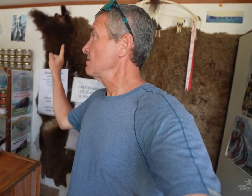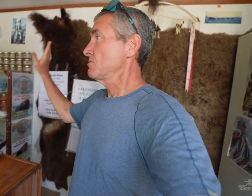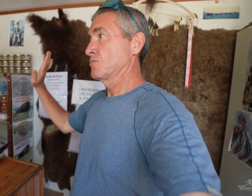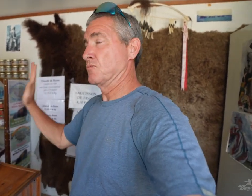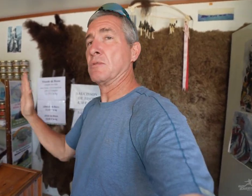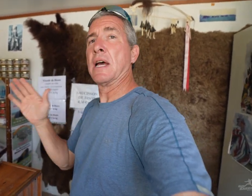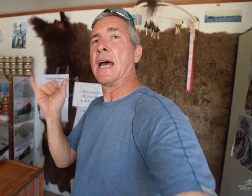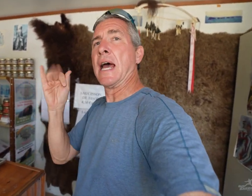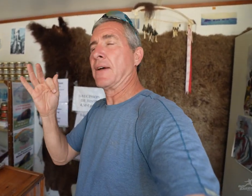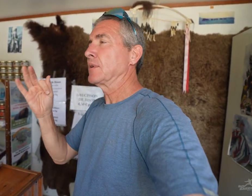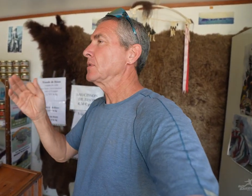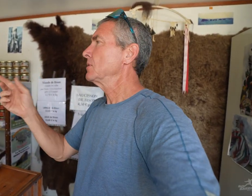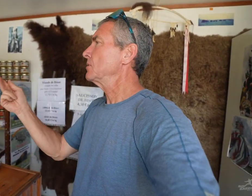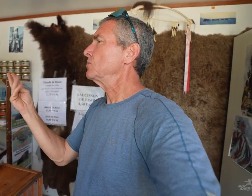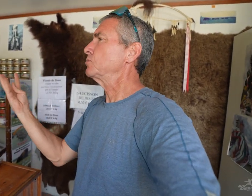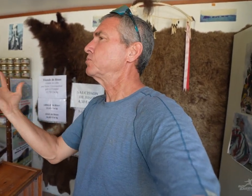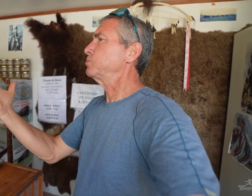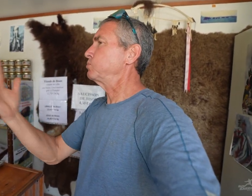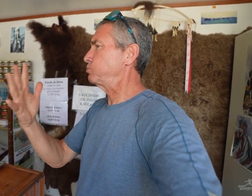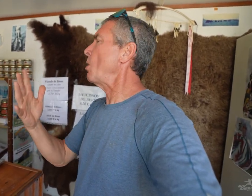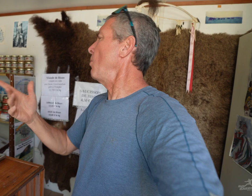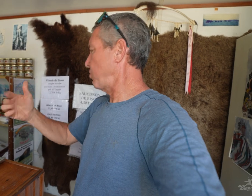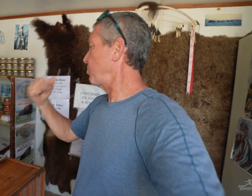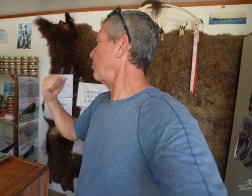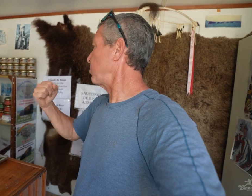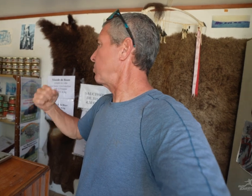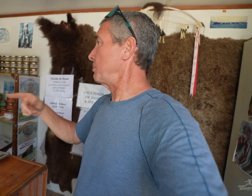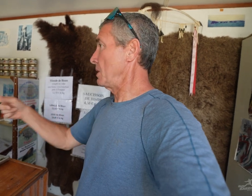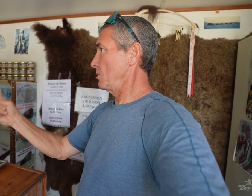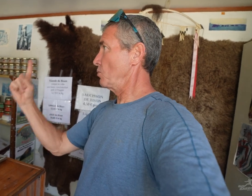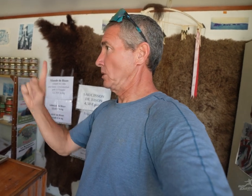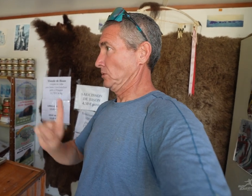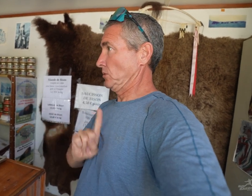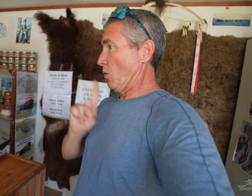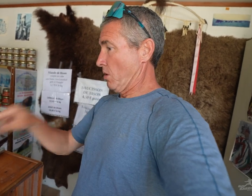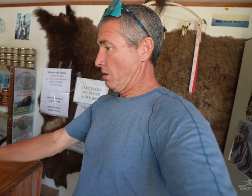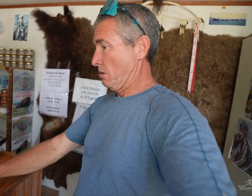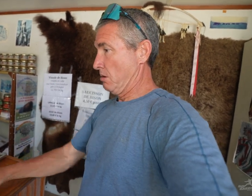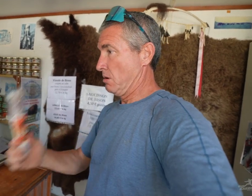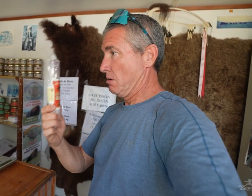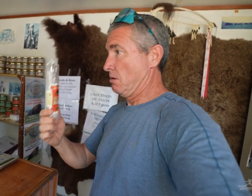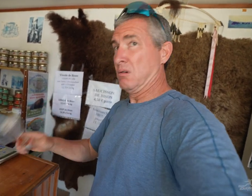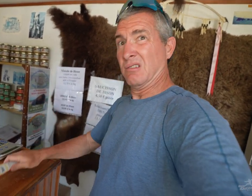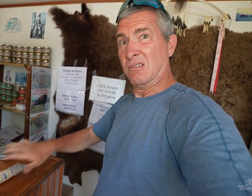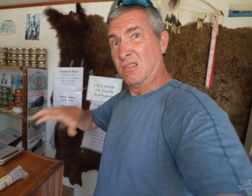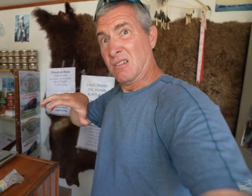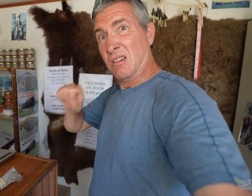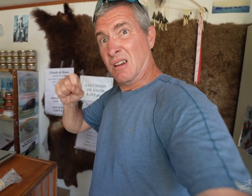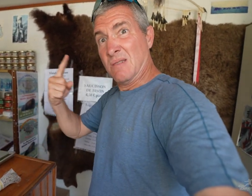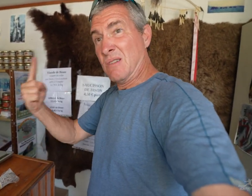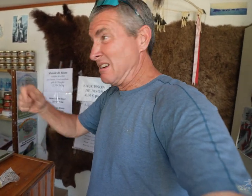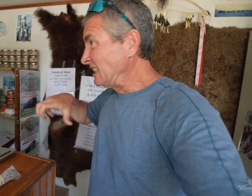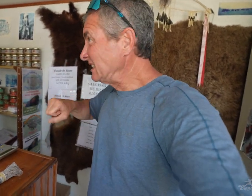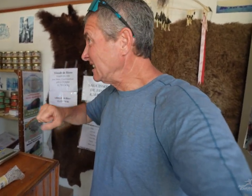If there were more workers, that would be easier. But he makes them on his own?